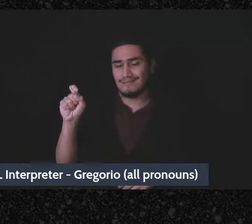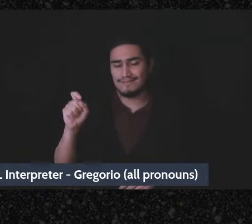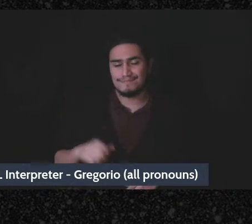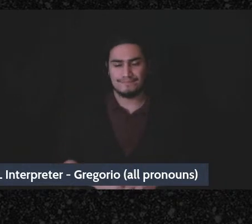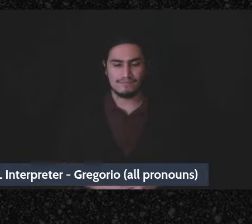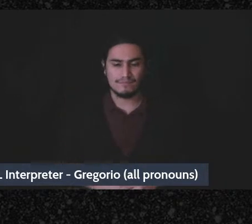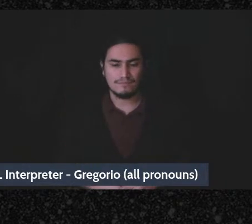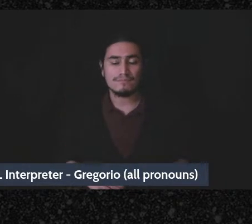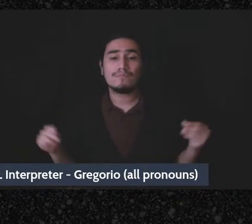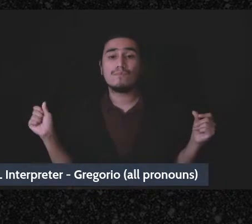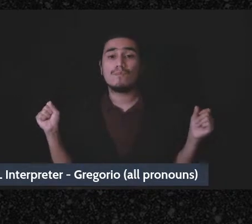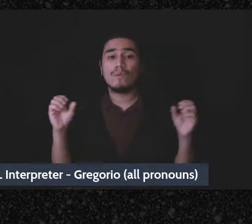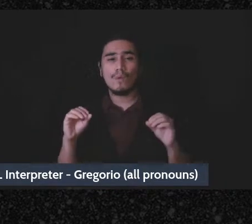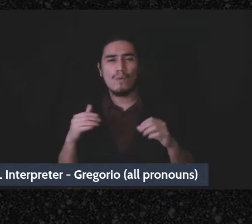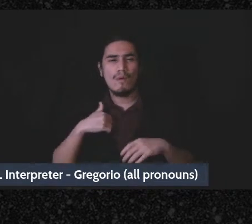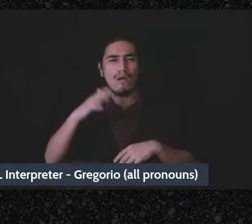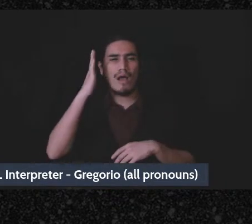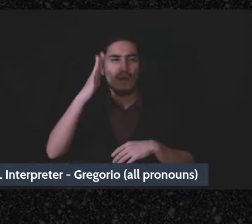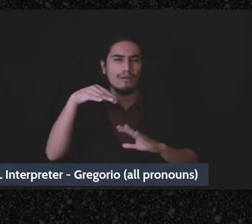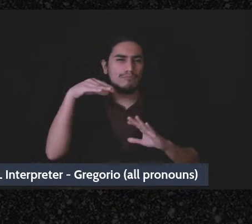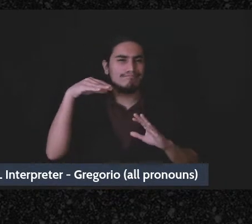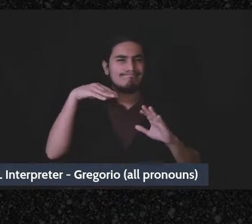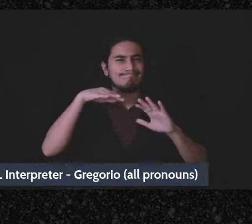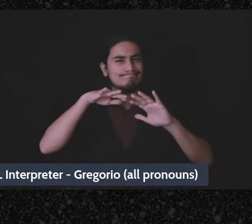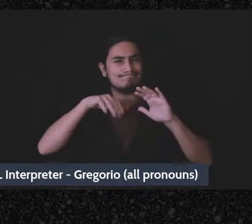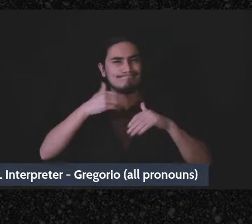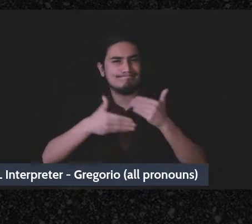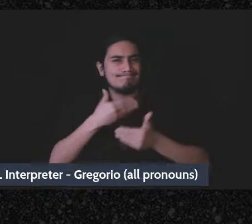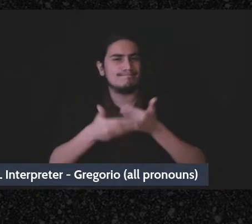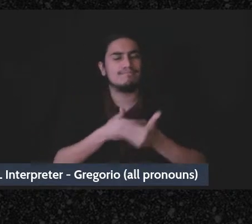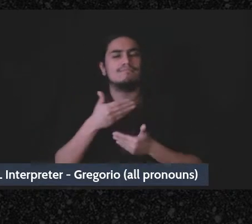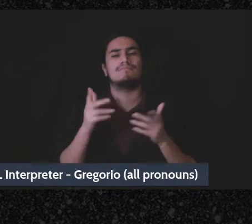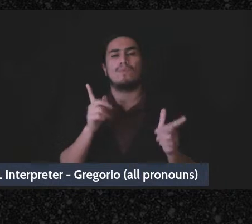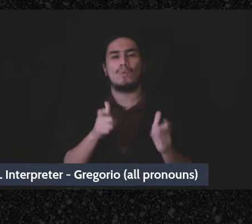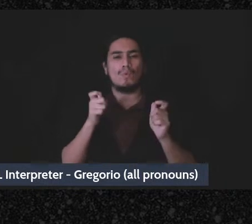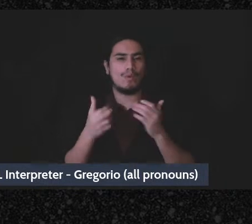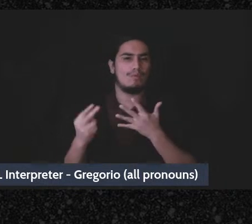So I’m going to go through a quick overview of this stuff, and then my colleague Robert Caserta